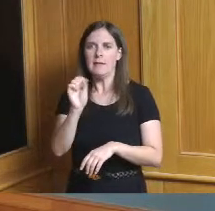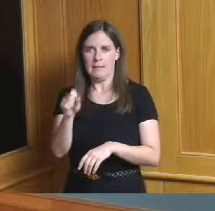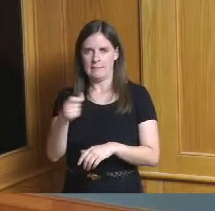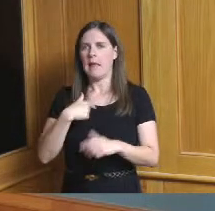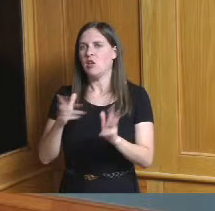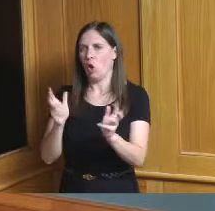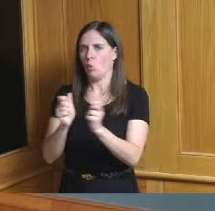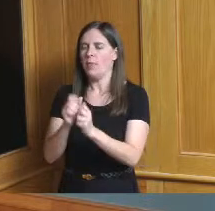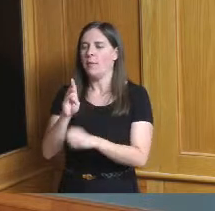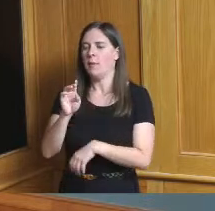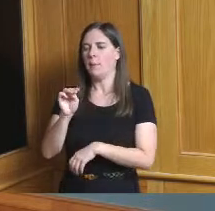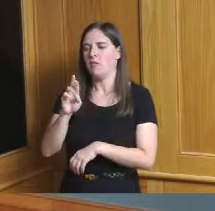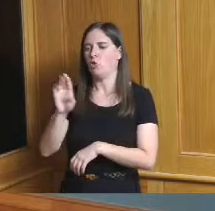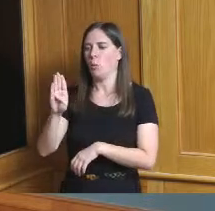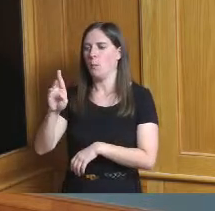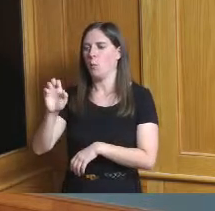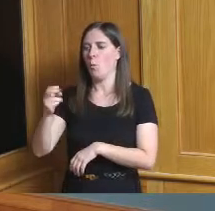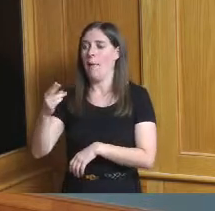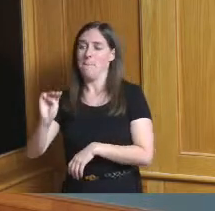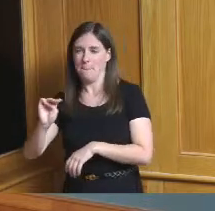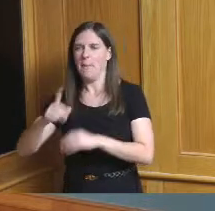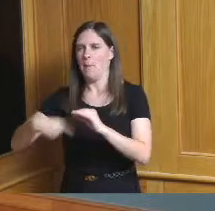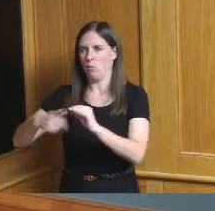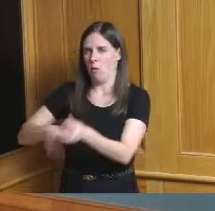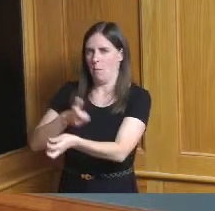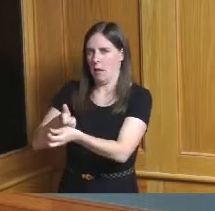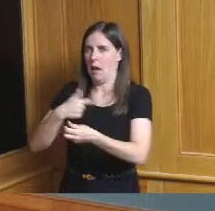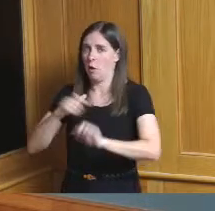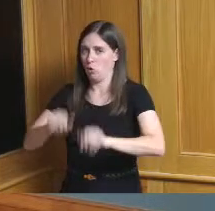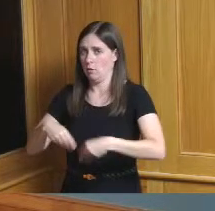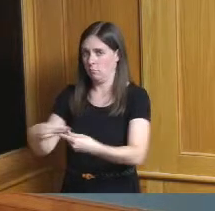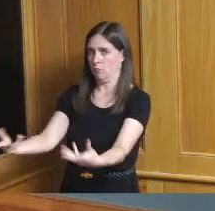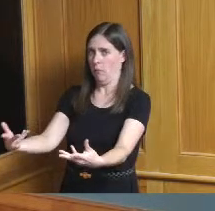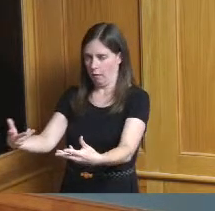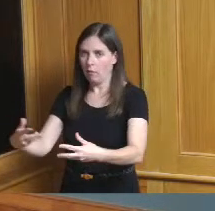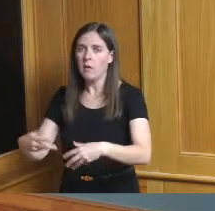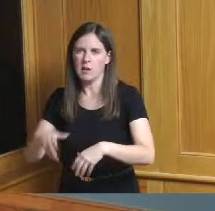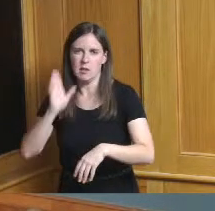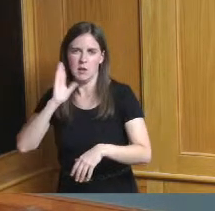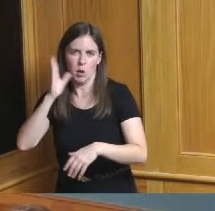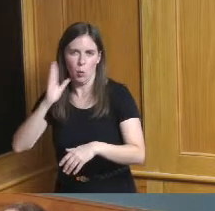Brown the other day about this I do have an update that I can provide to you offline thank you thank